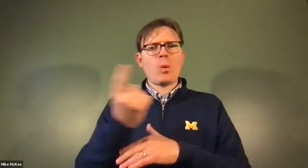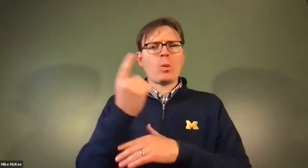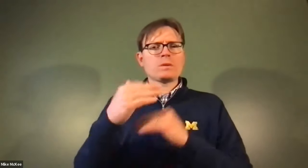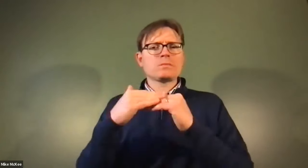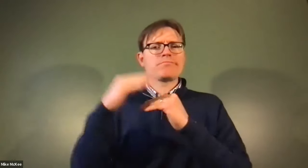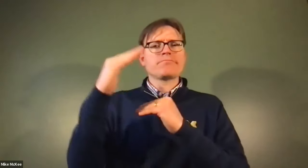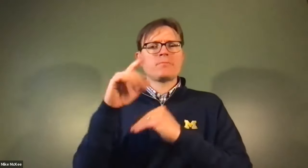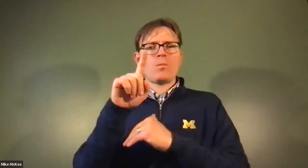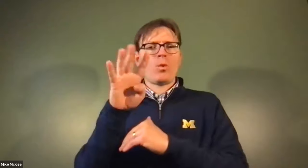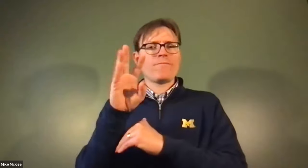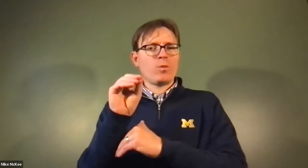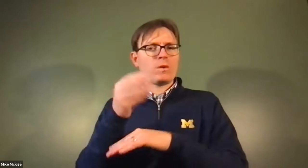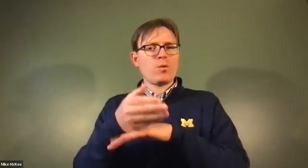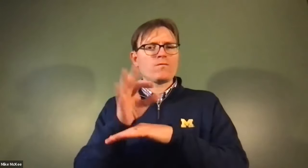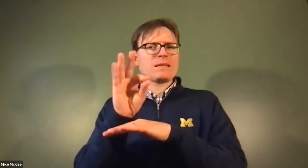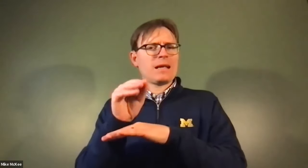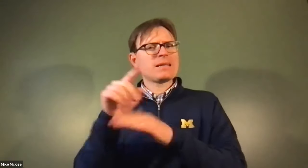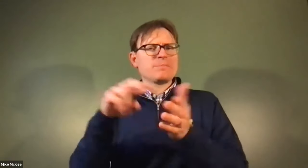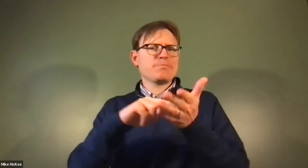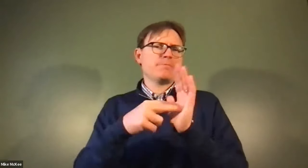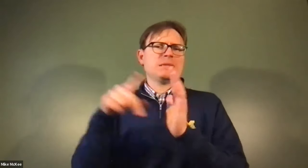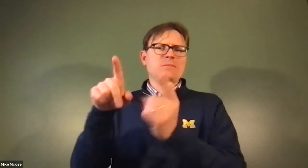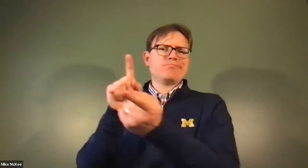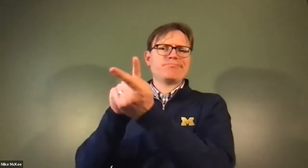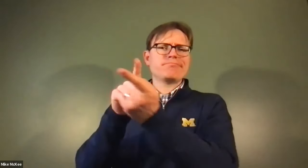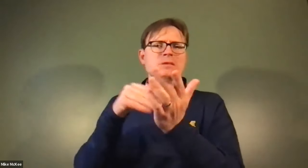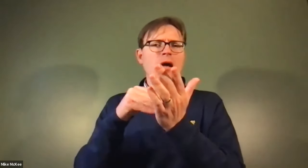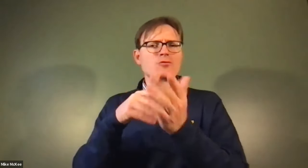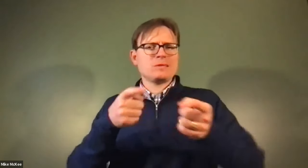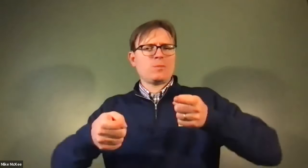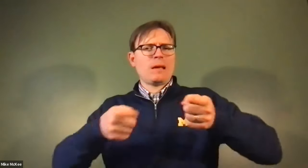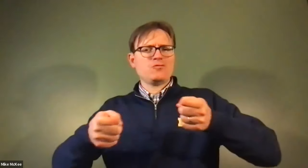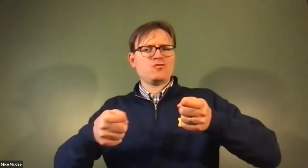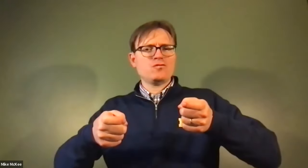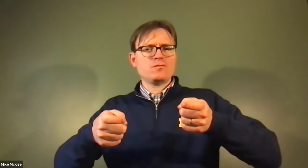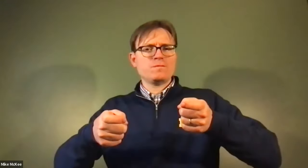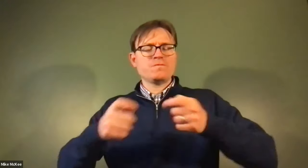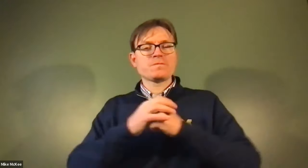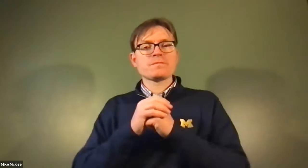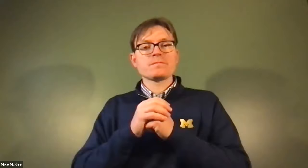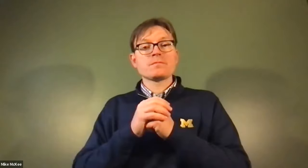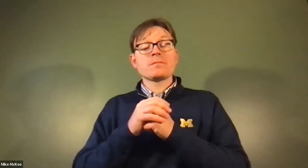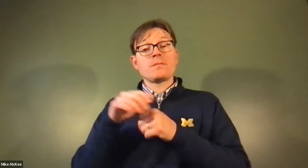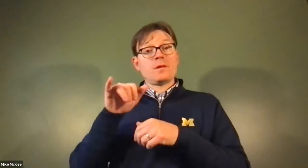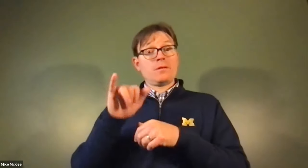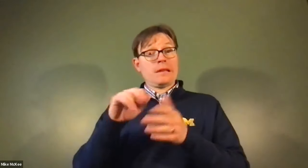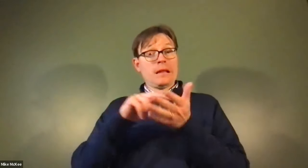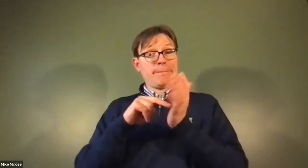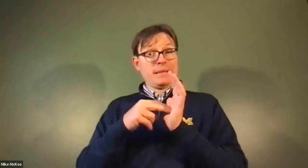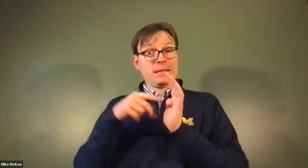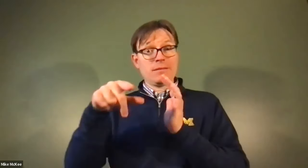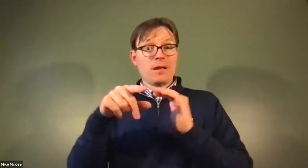James Cech: But if you notice that your numbers are consistently high consistently 140 over 90 that's something to go talk with your doctor about.